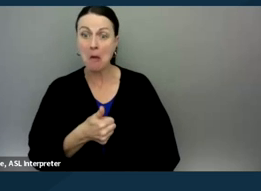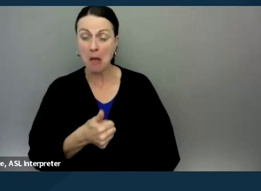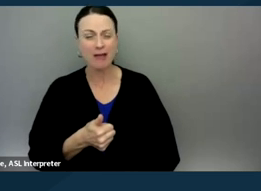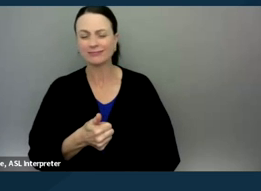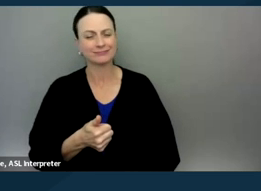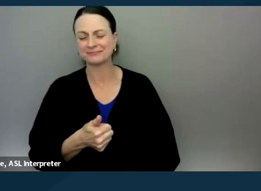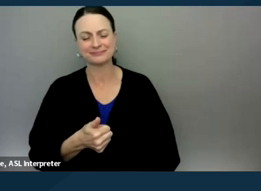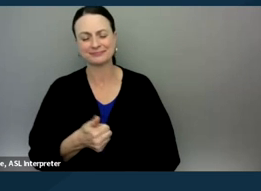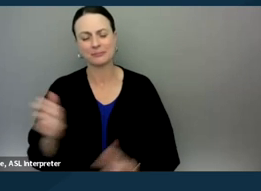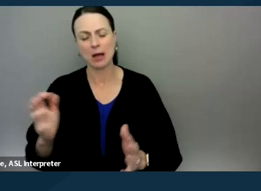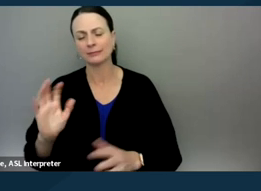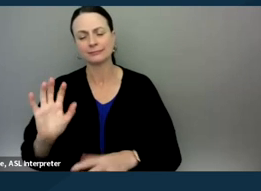another whole challenge and so on.